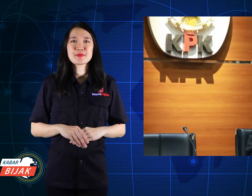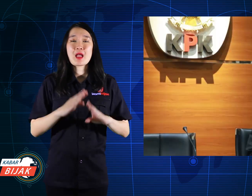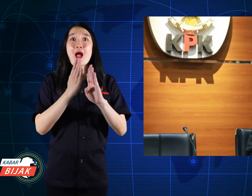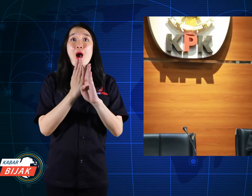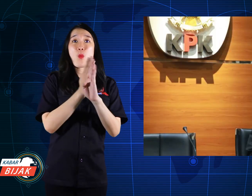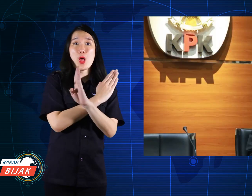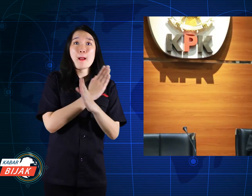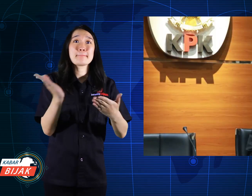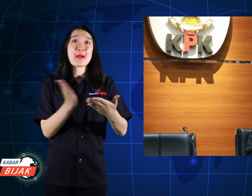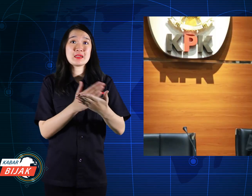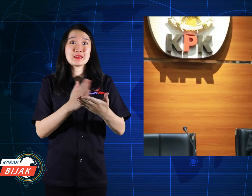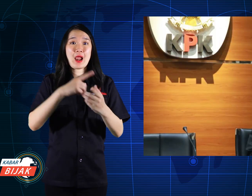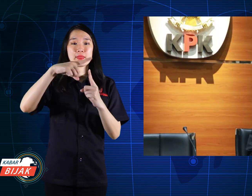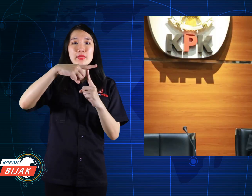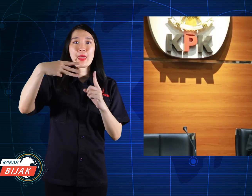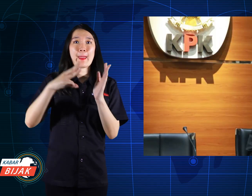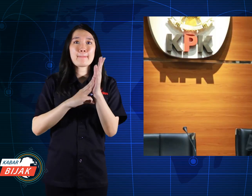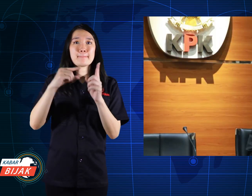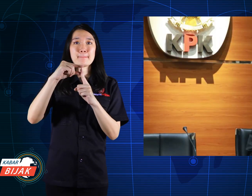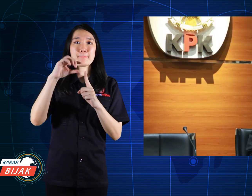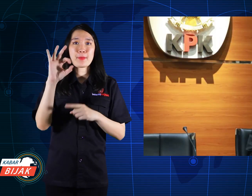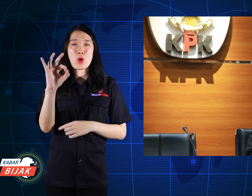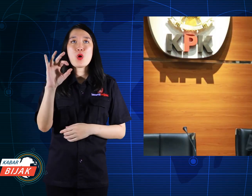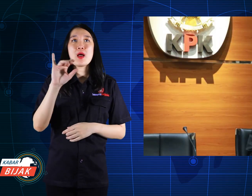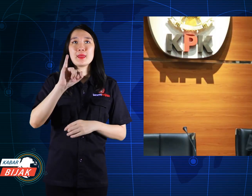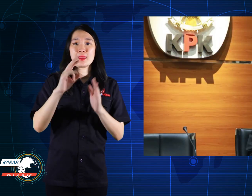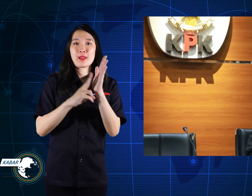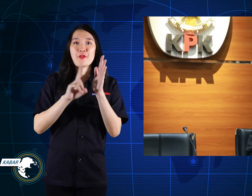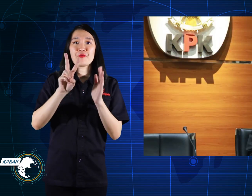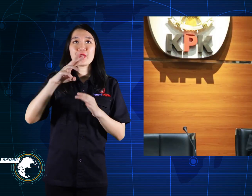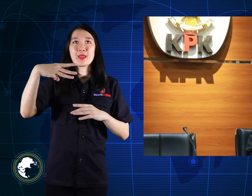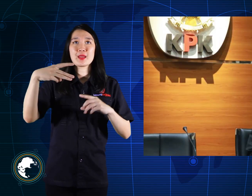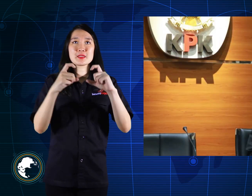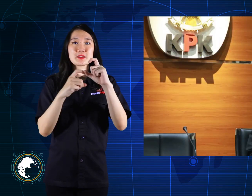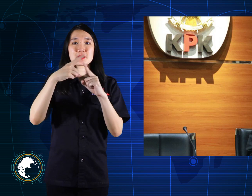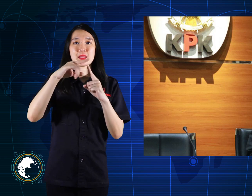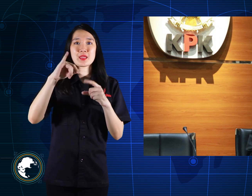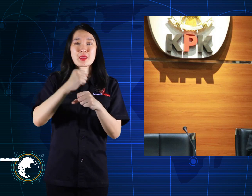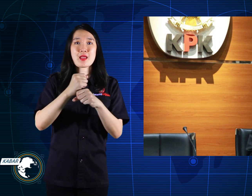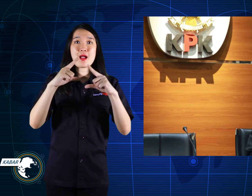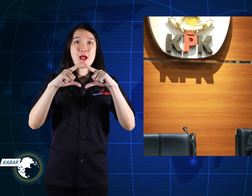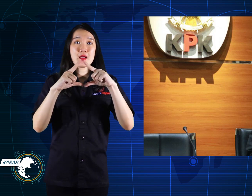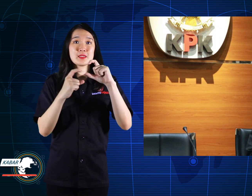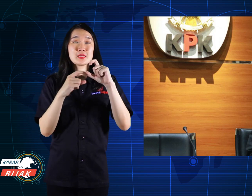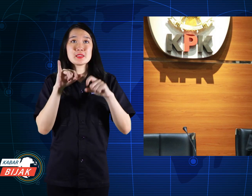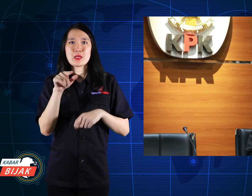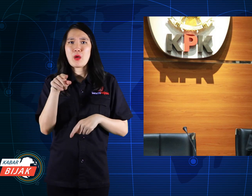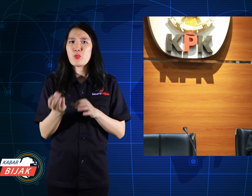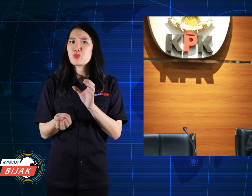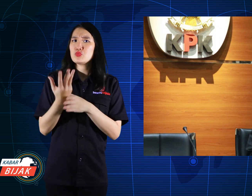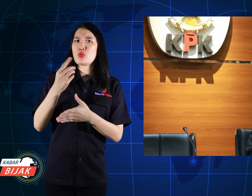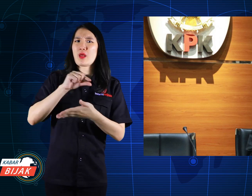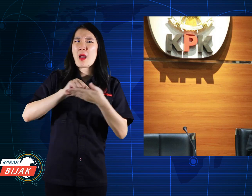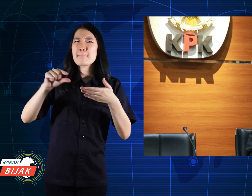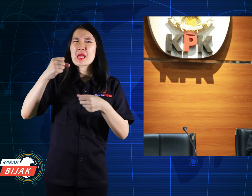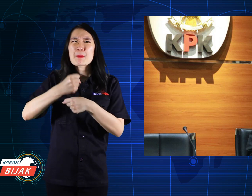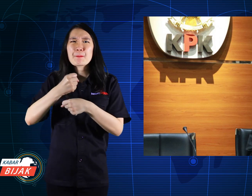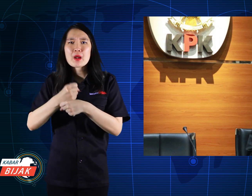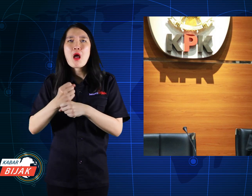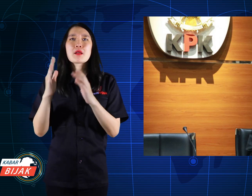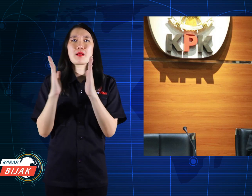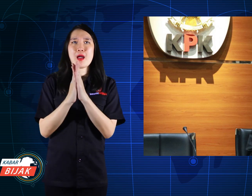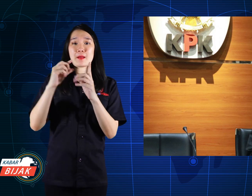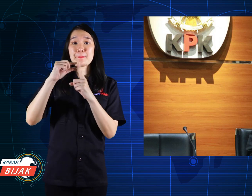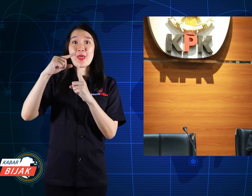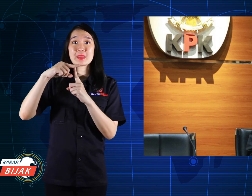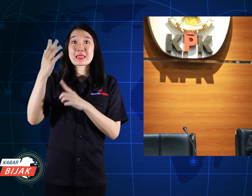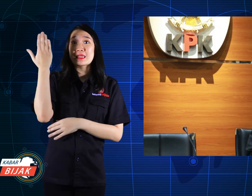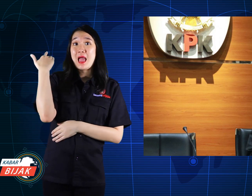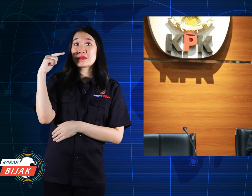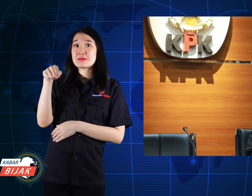Initially, Tempo Magazine investigated and came up with the names Gibran and PT. The